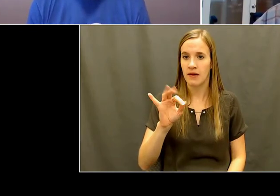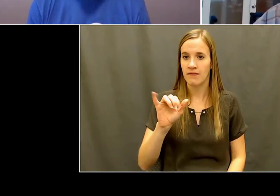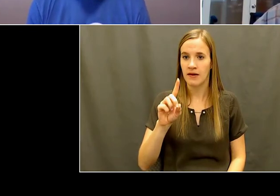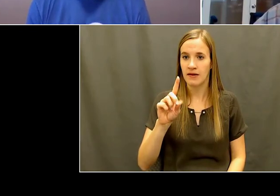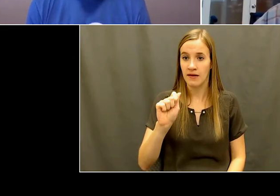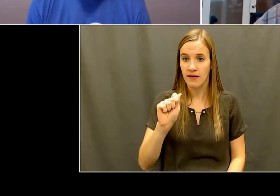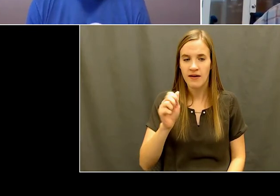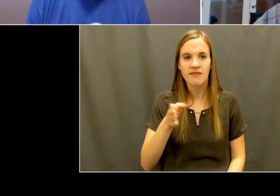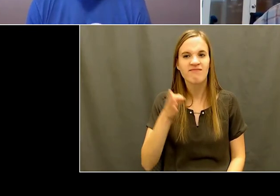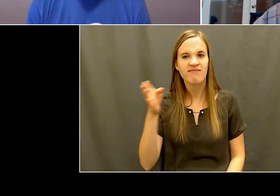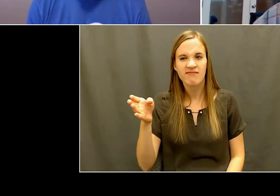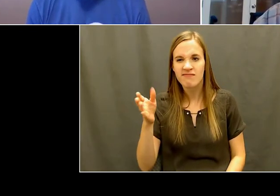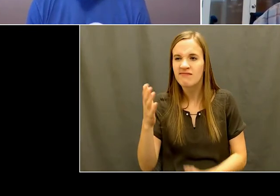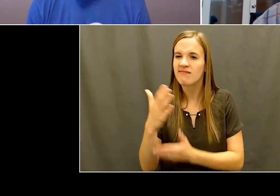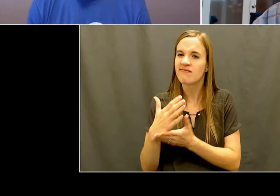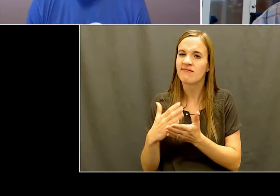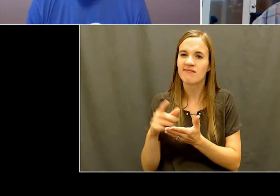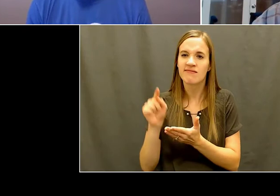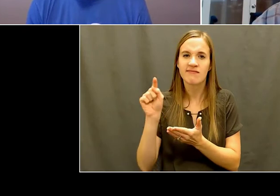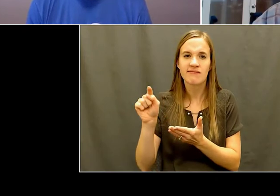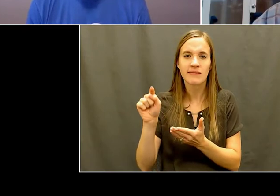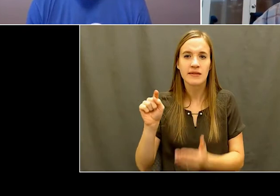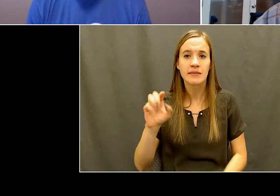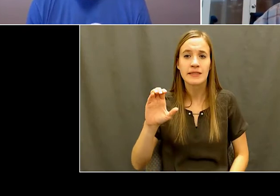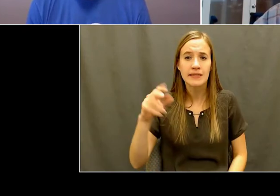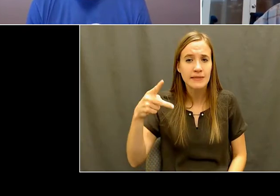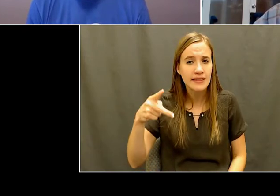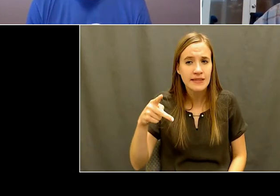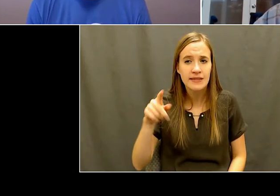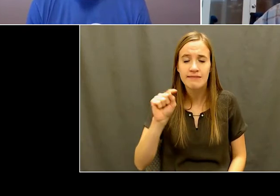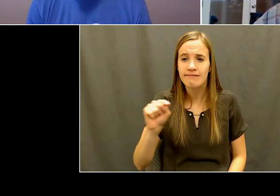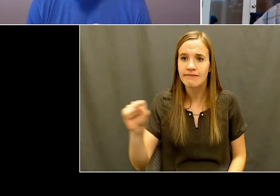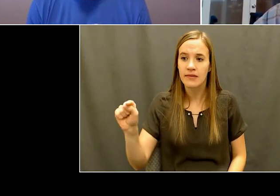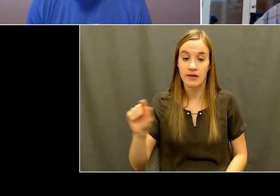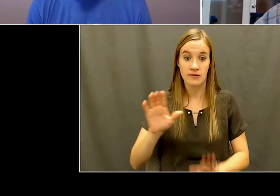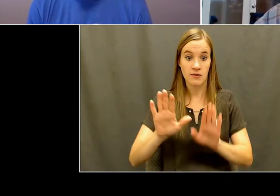a lot of the families only, only knew what they knew and